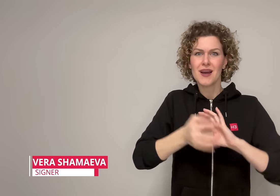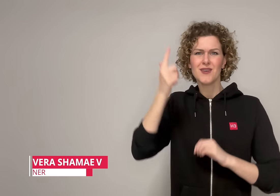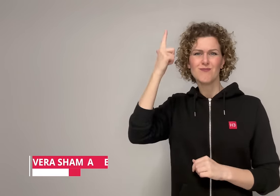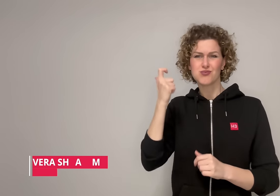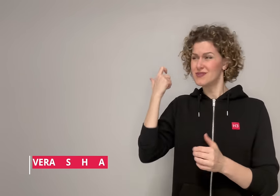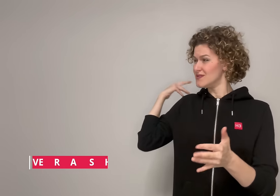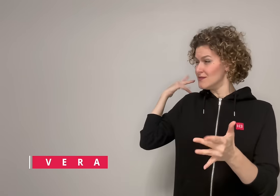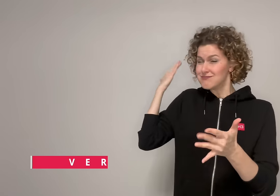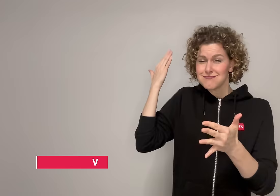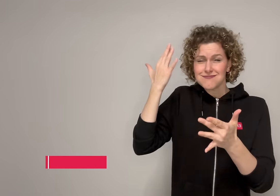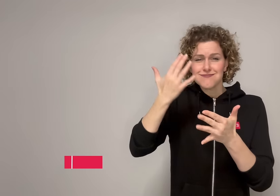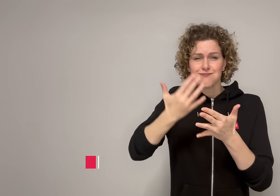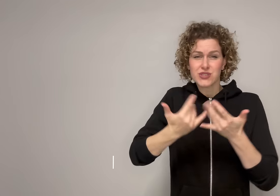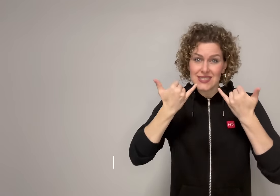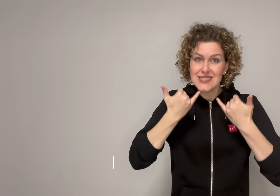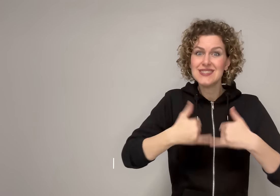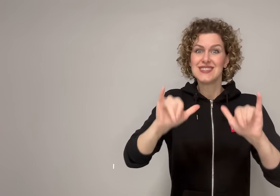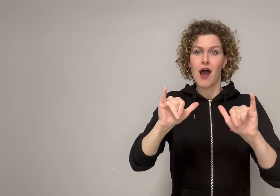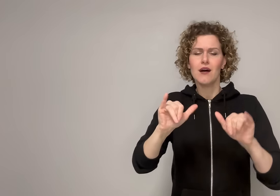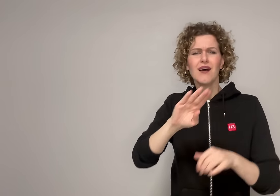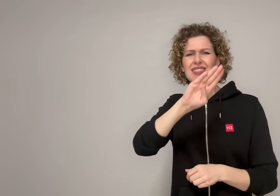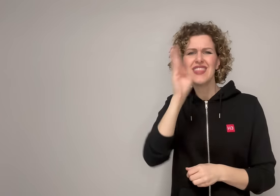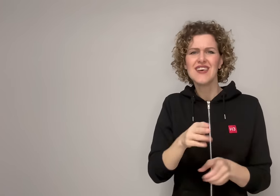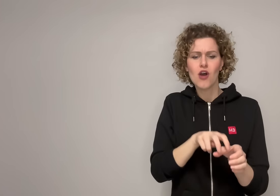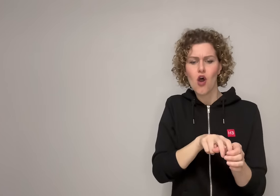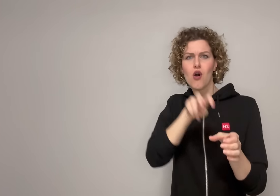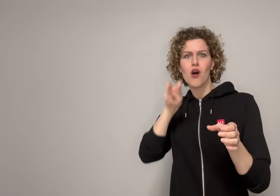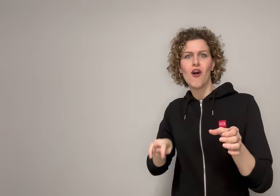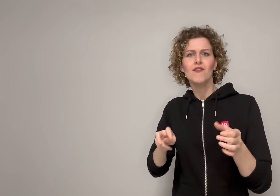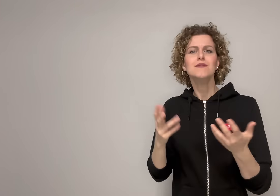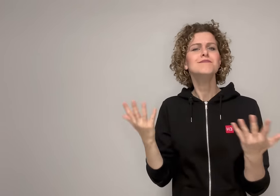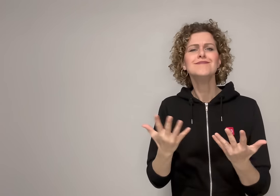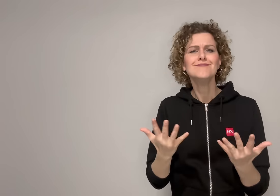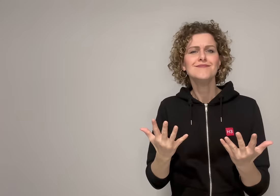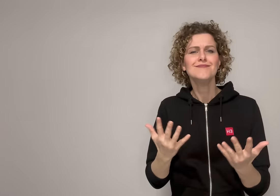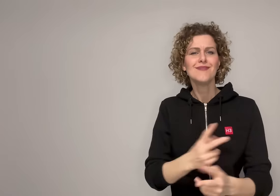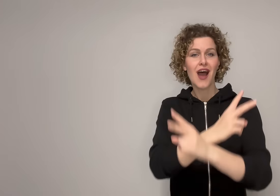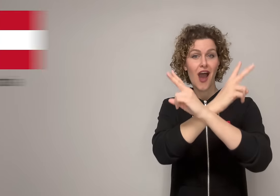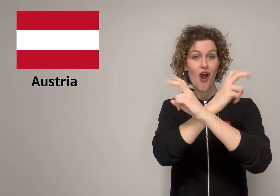Deaflympics and not missed a single one from the very beginning?